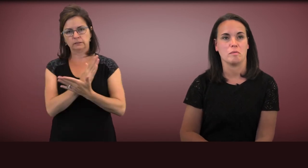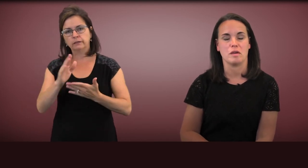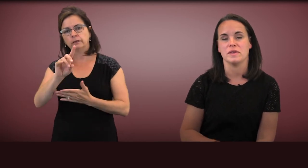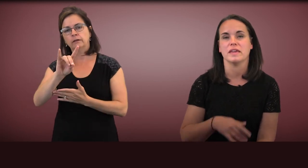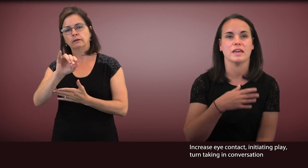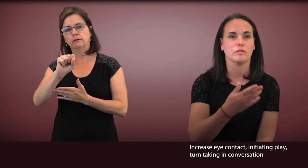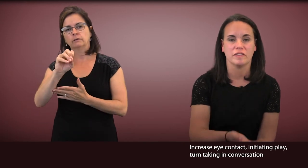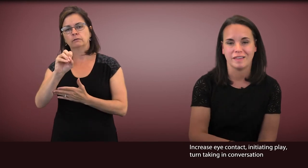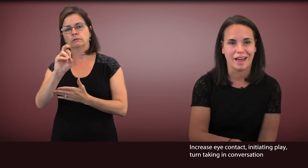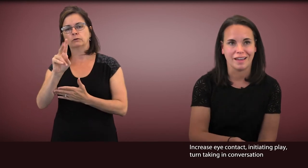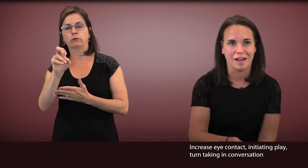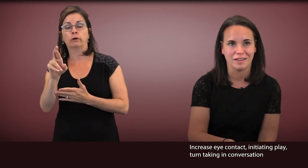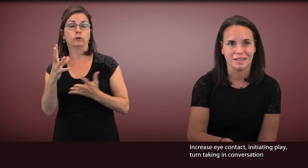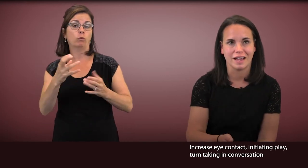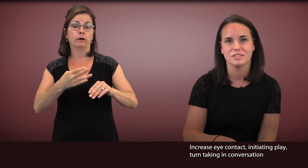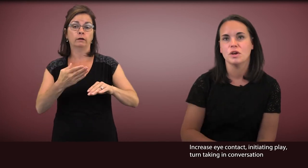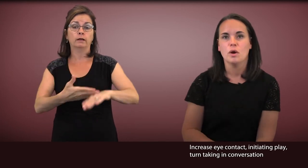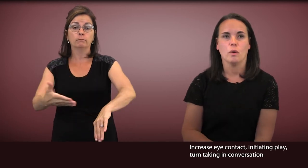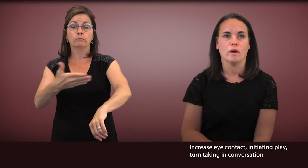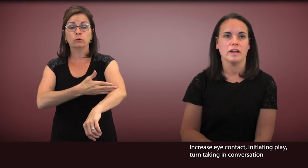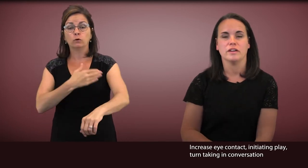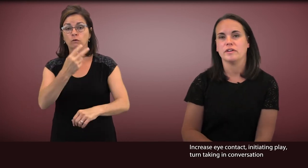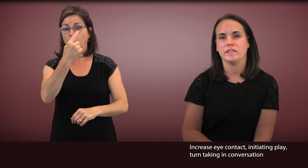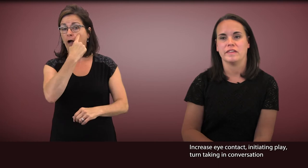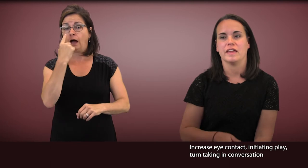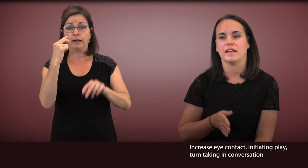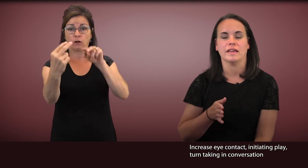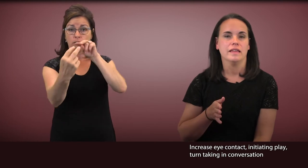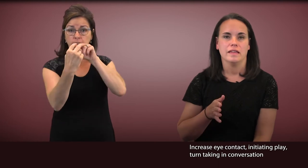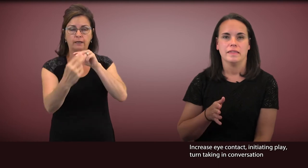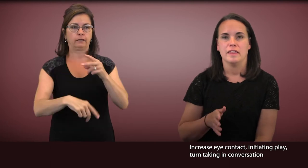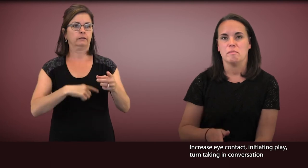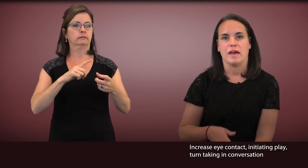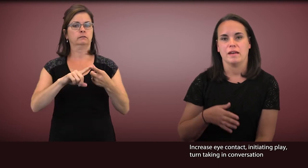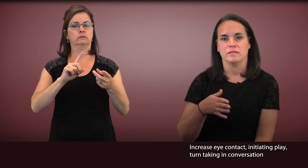that might be increasing eye contact, or increasing the amount